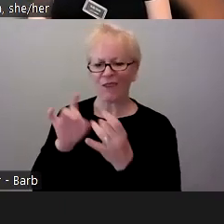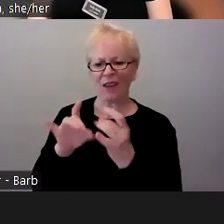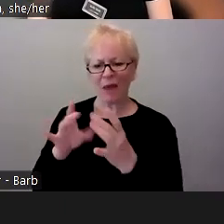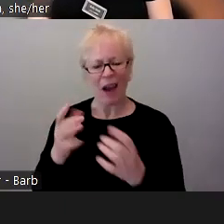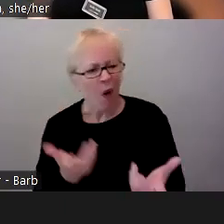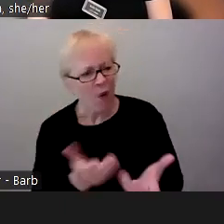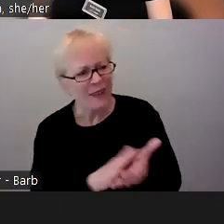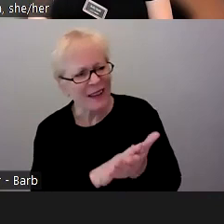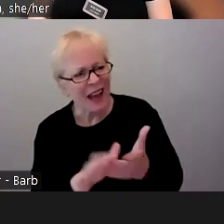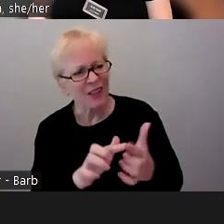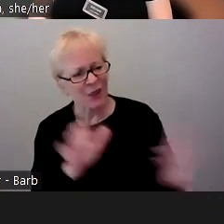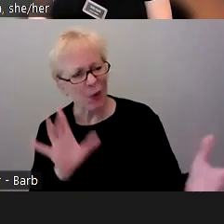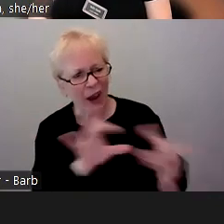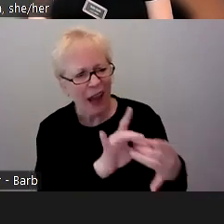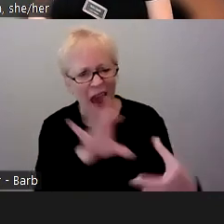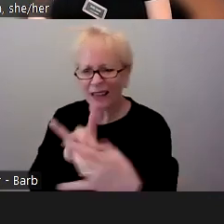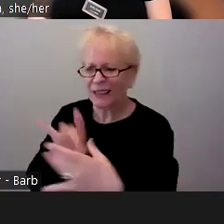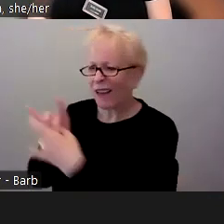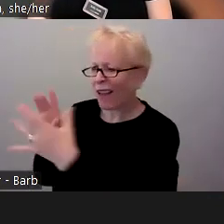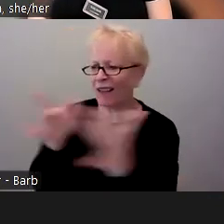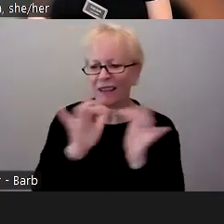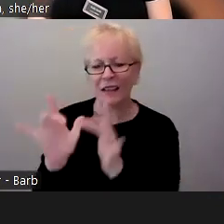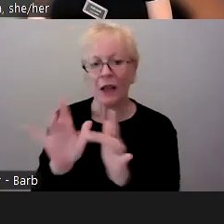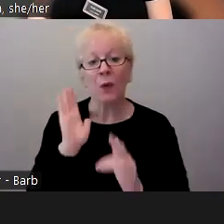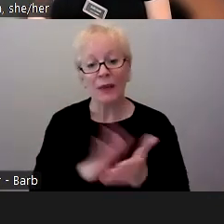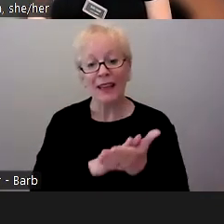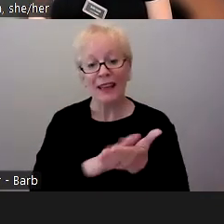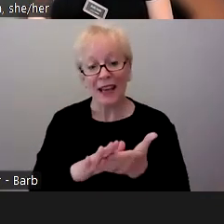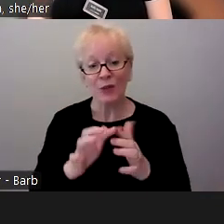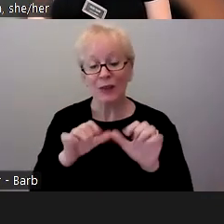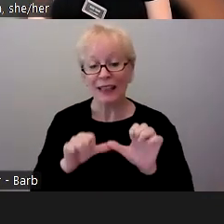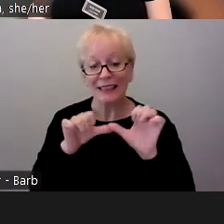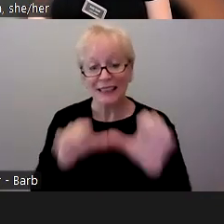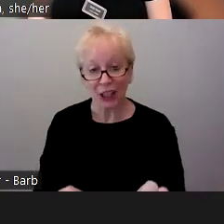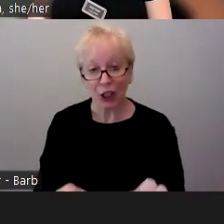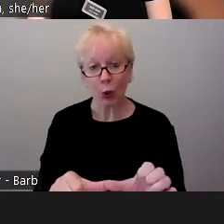would be really neat to carry on those connections over the course of an academic year.